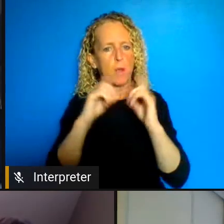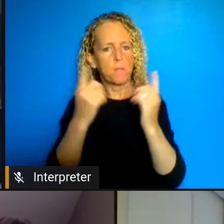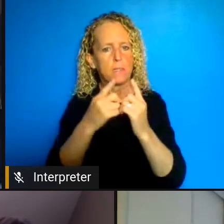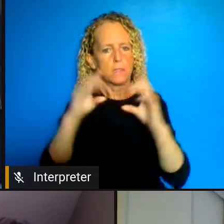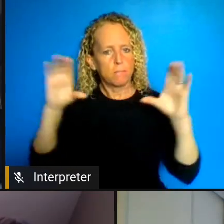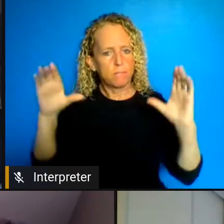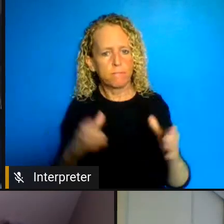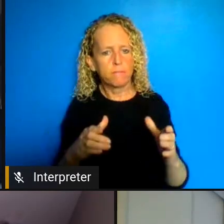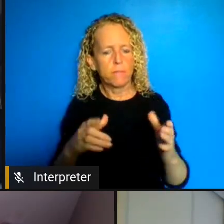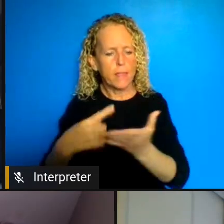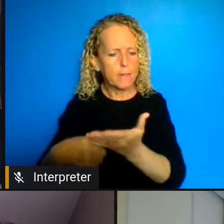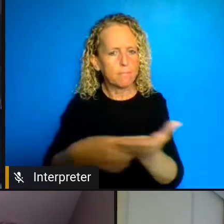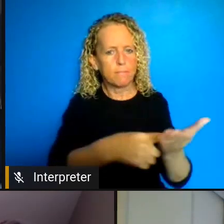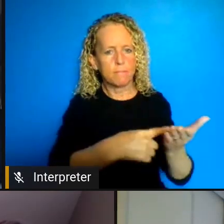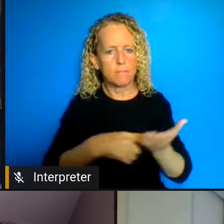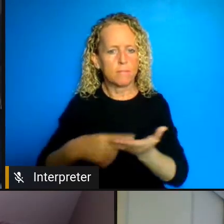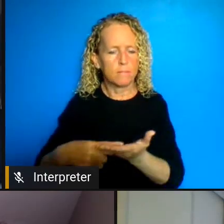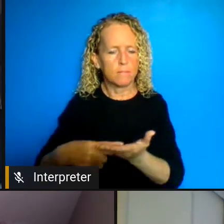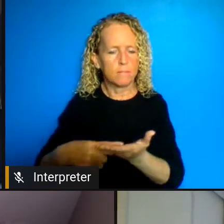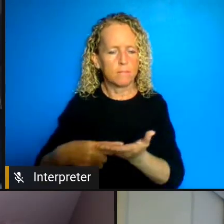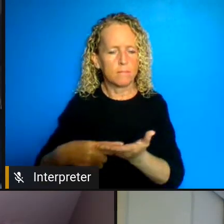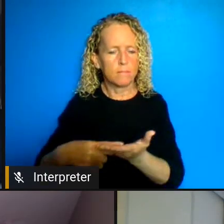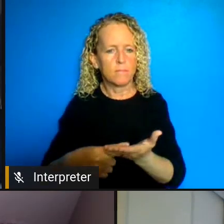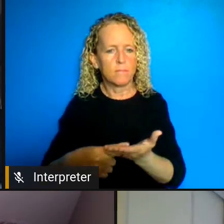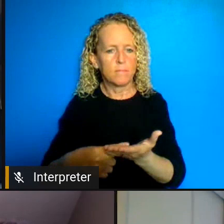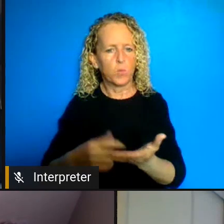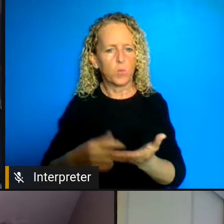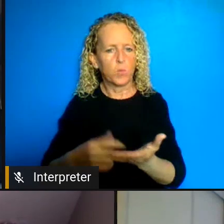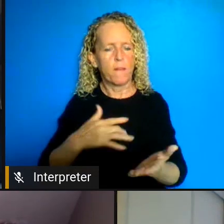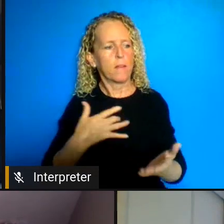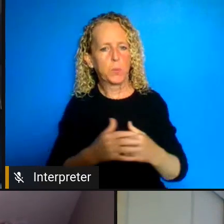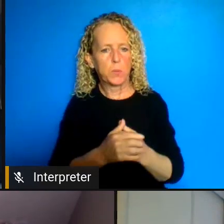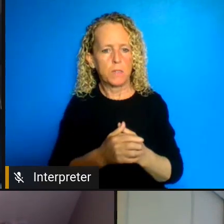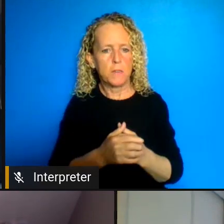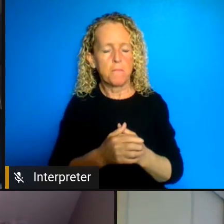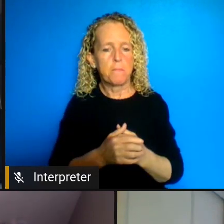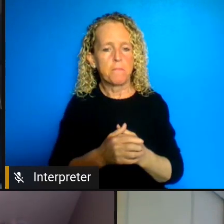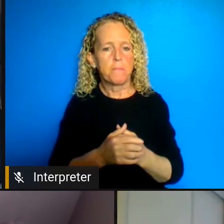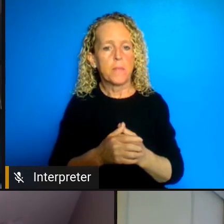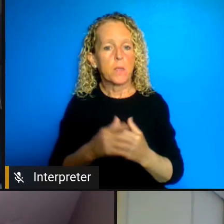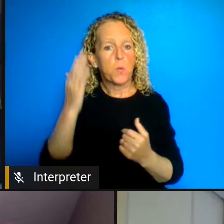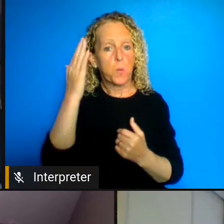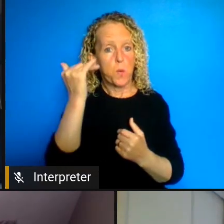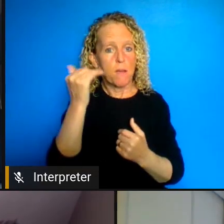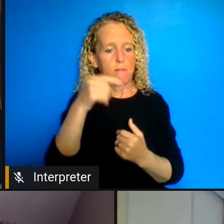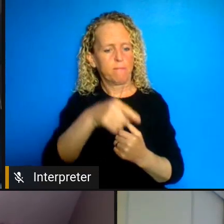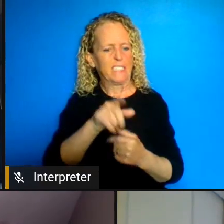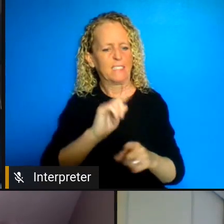was I think special because we included community groups in in that so we had